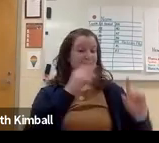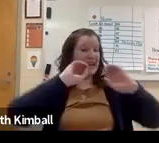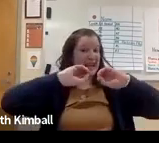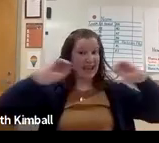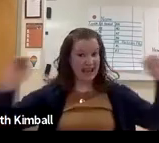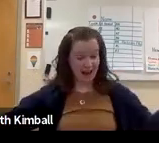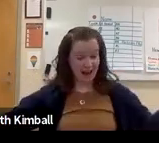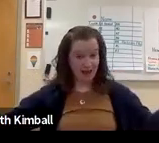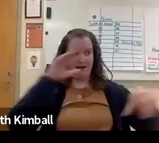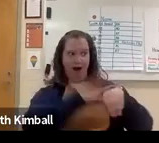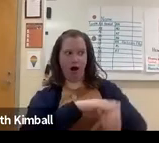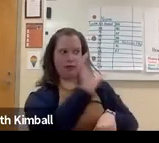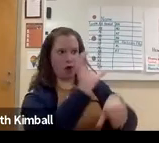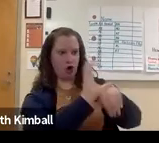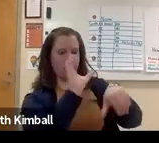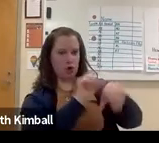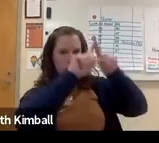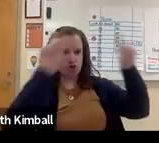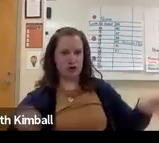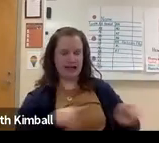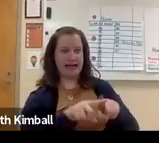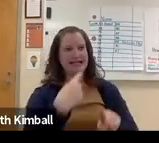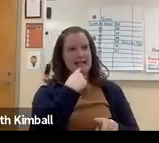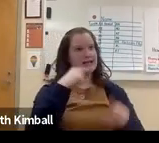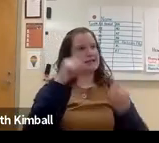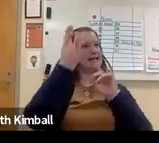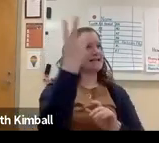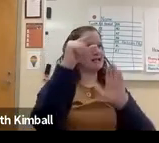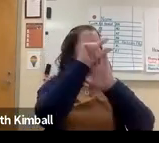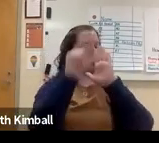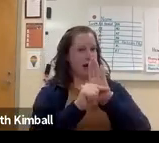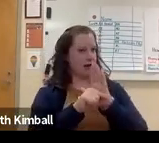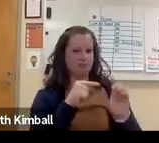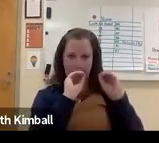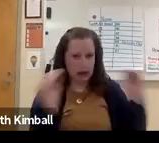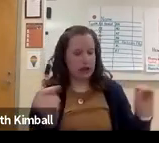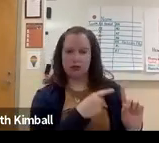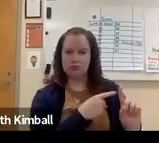And the students didn't know that. Nothing on their computer screen said